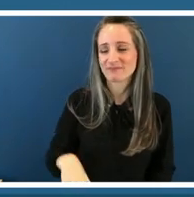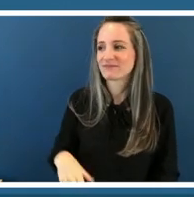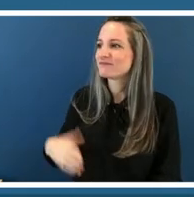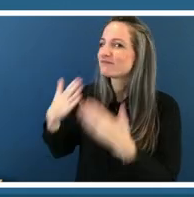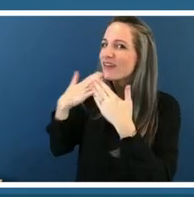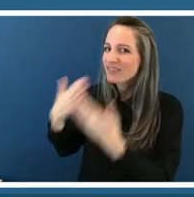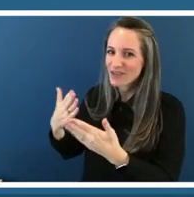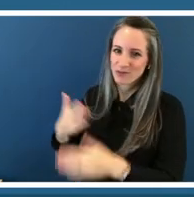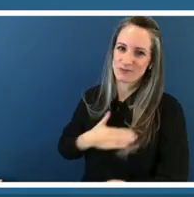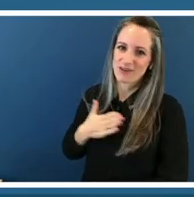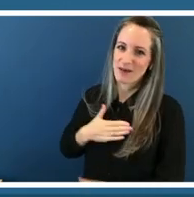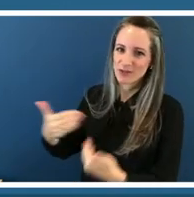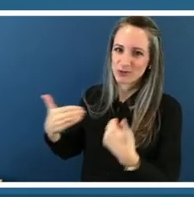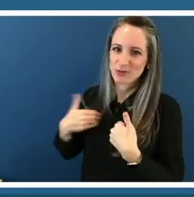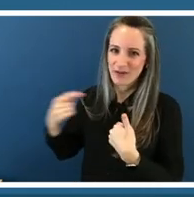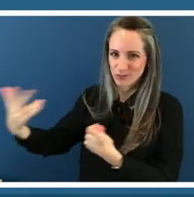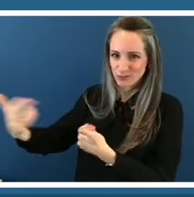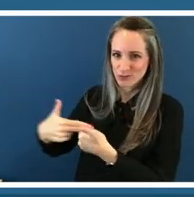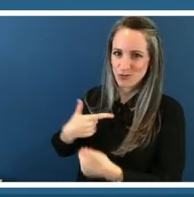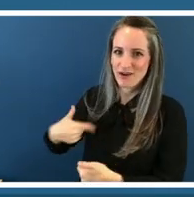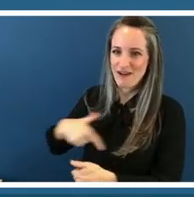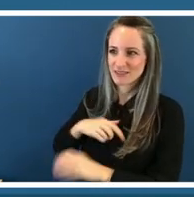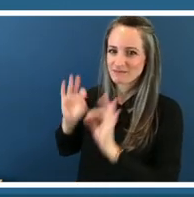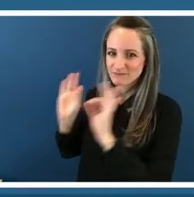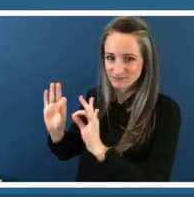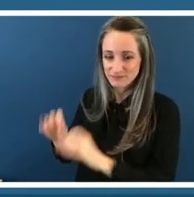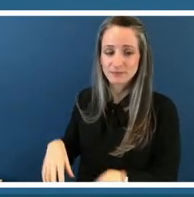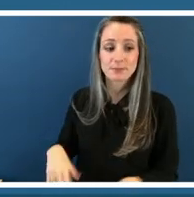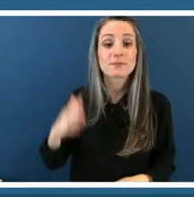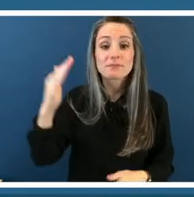so if you go ahead and go to the next slide